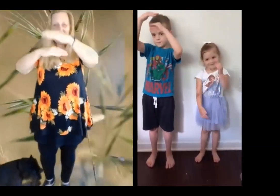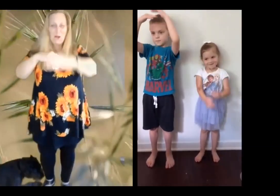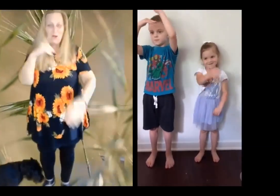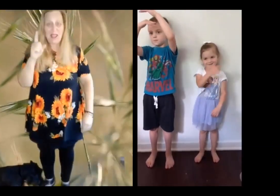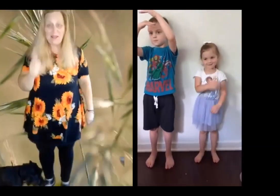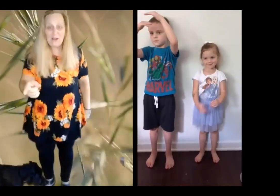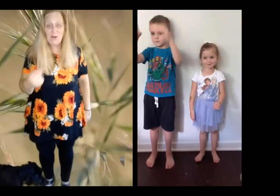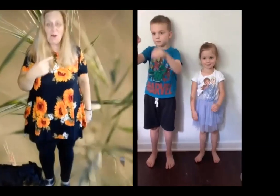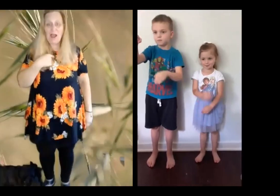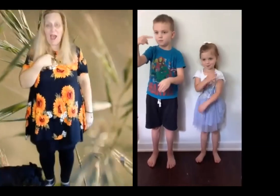Can you or i or anyone know